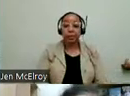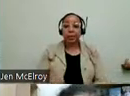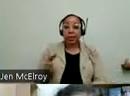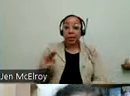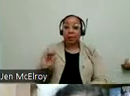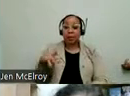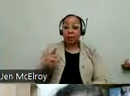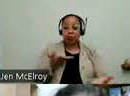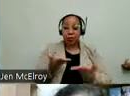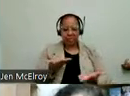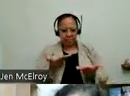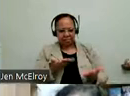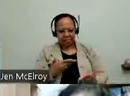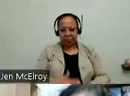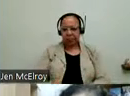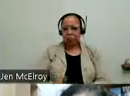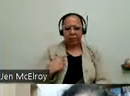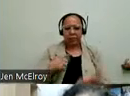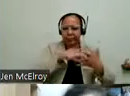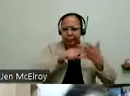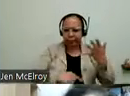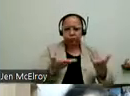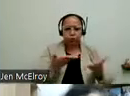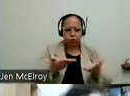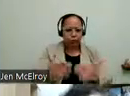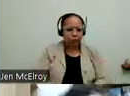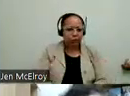So MOPD services. We have a number of certificate have Is including a